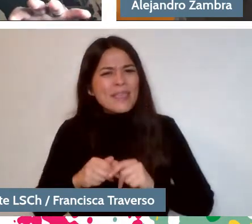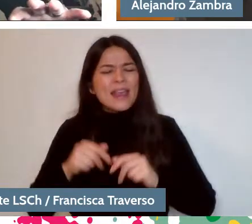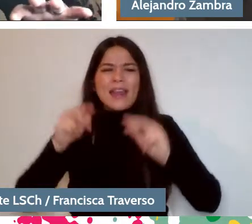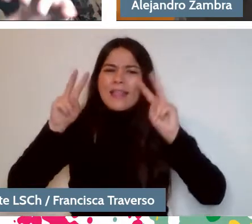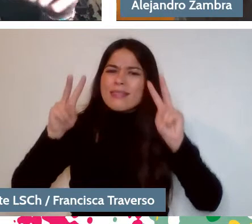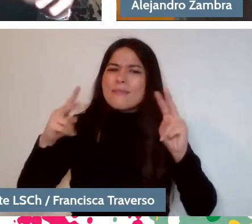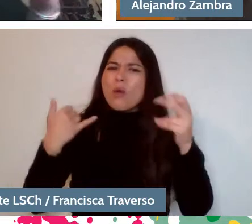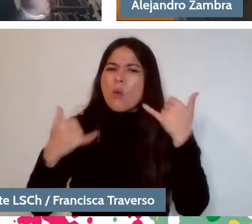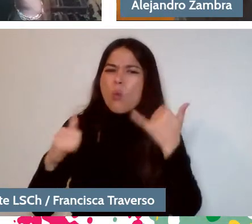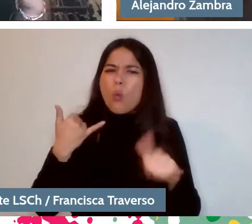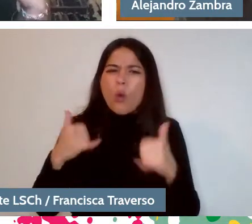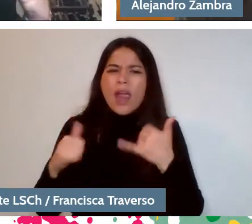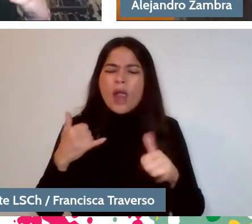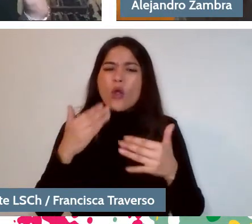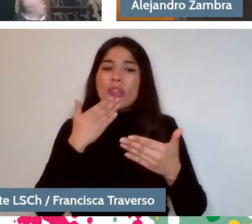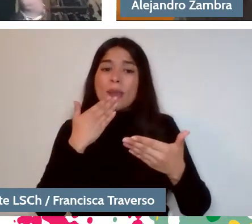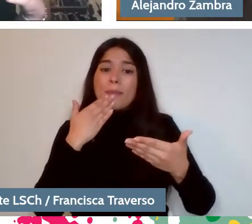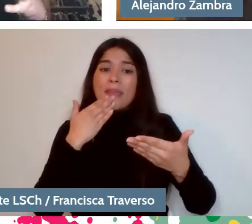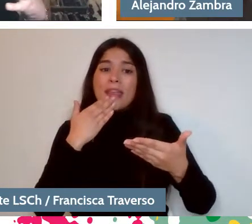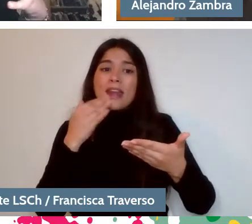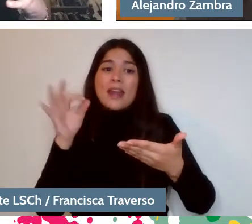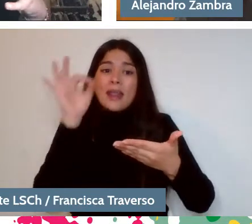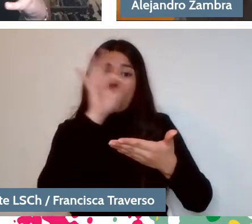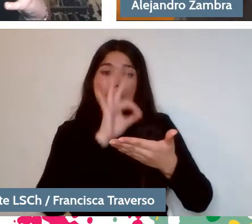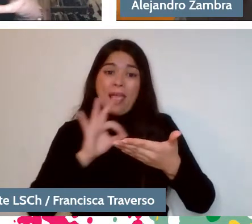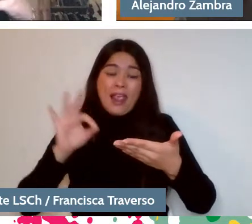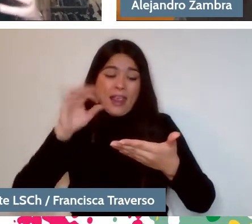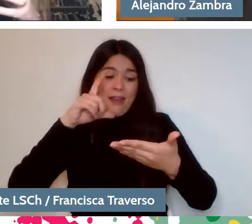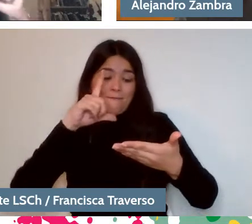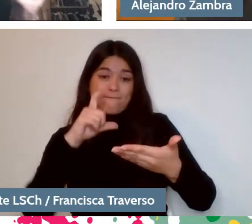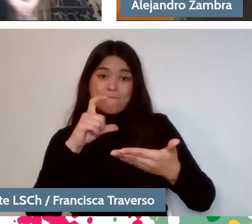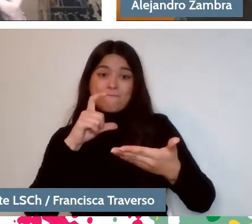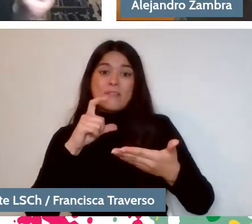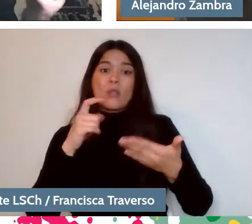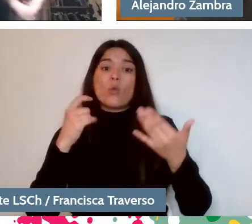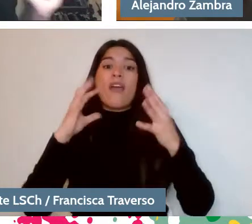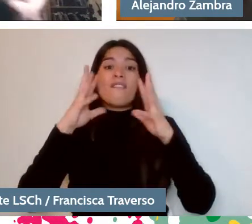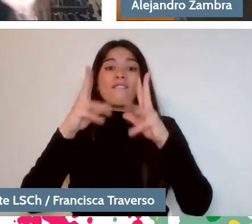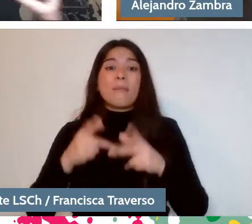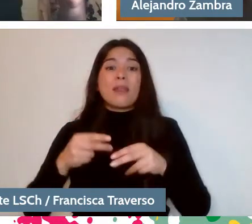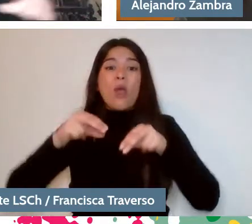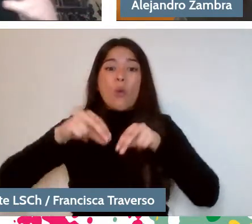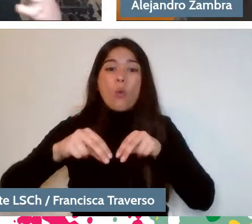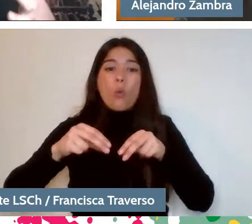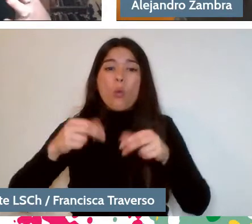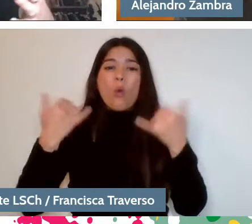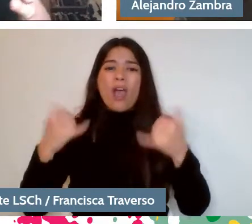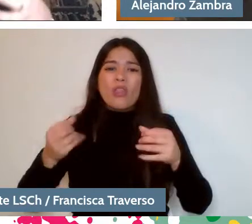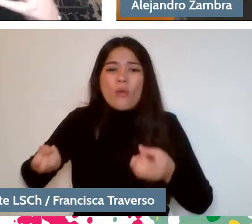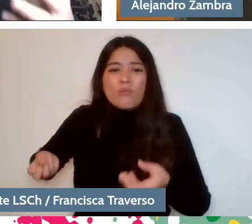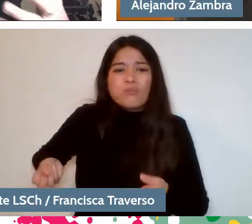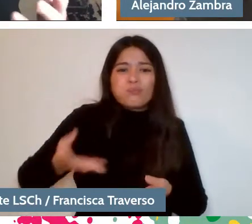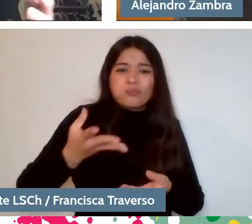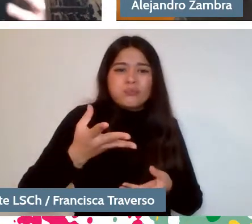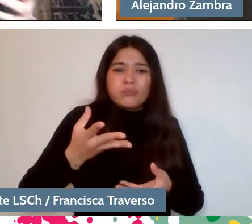I mean, beautiful and terrible of a family playing Monopoly, playing Monopoly while waiting for the curfew.